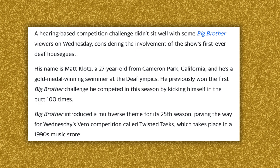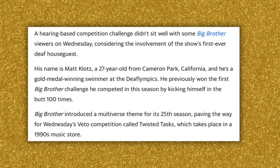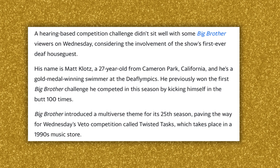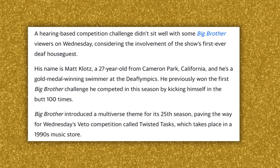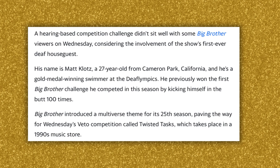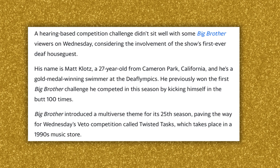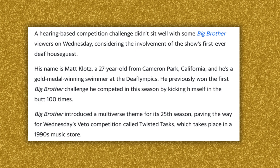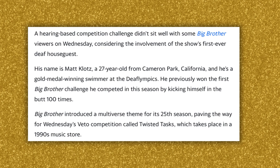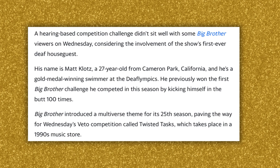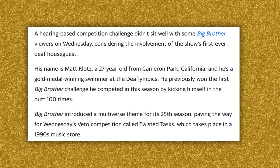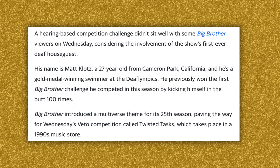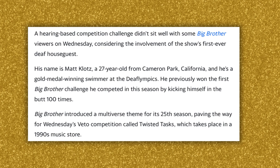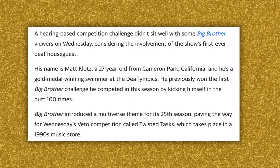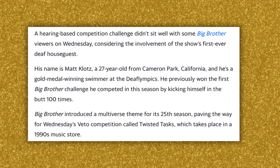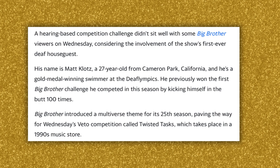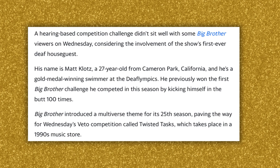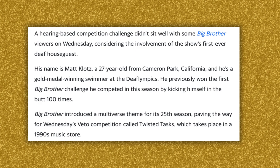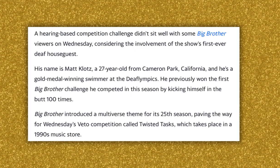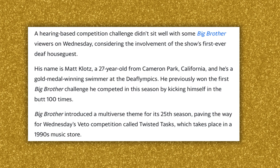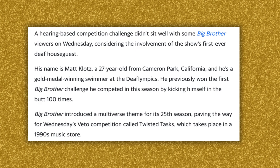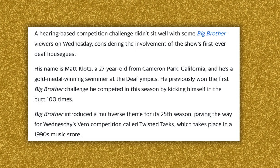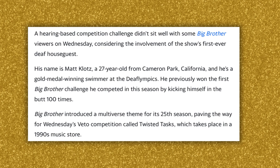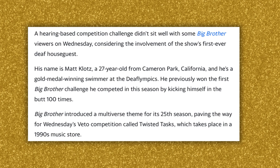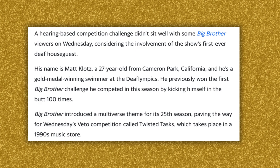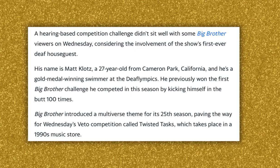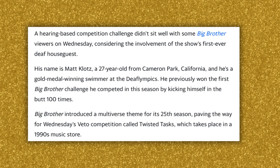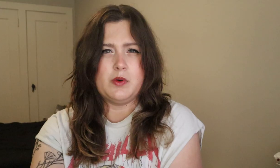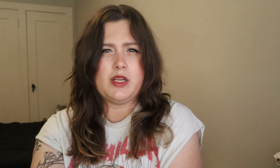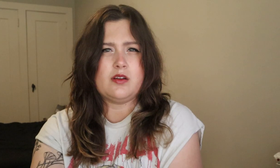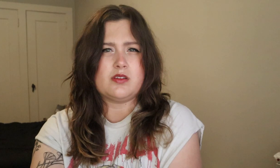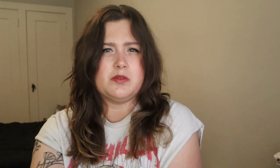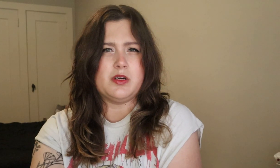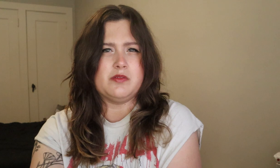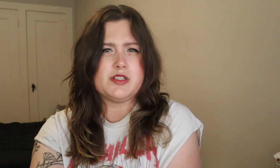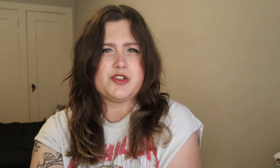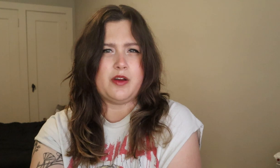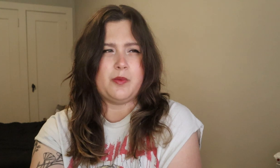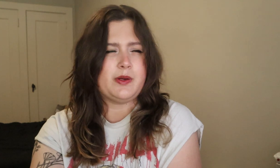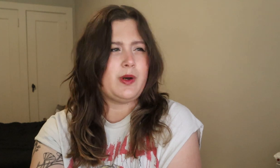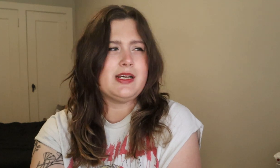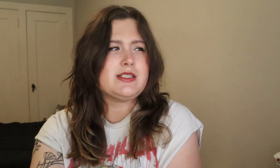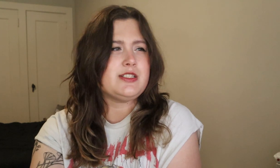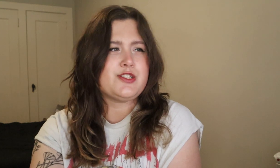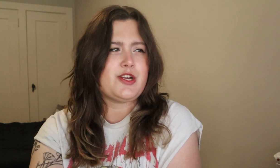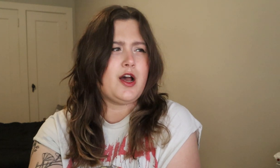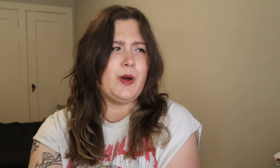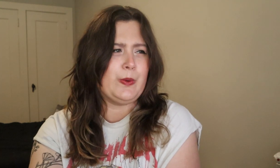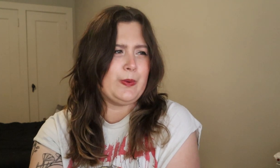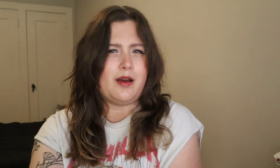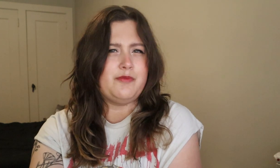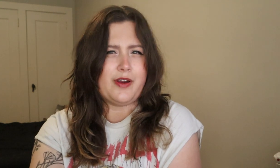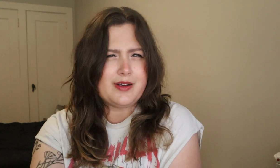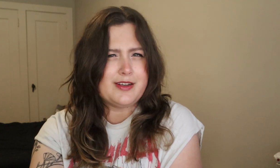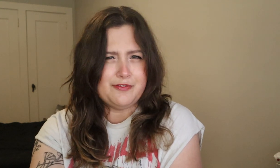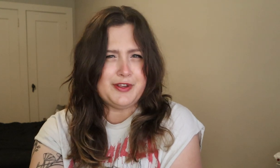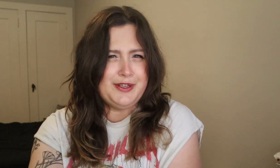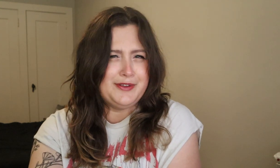he competed in this season by kicking himself in the butt a hundred times." What are y'all doing on this show? What is this show? I'm very confused.